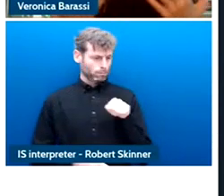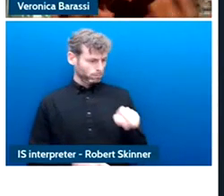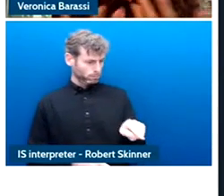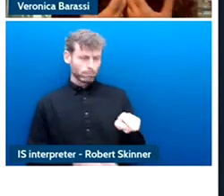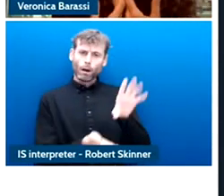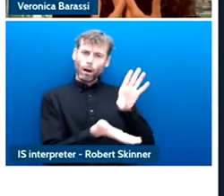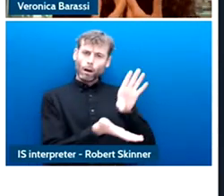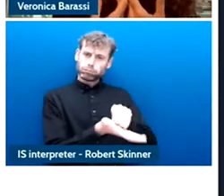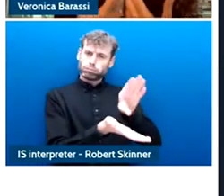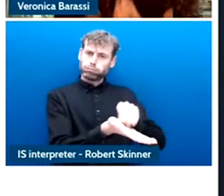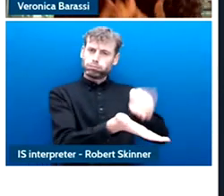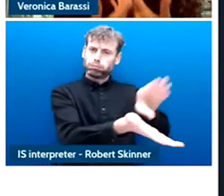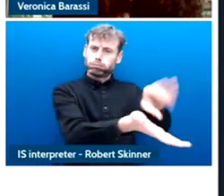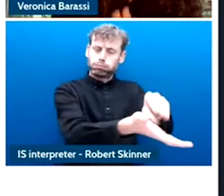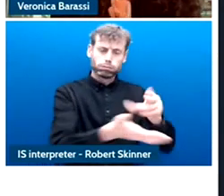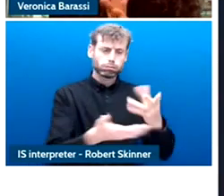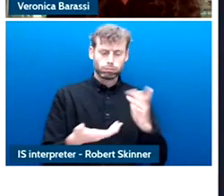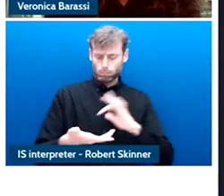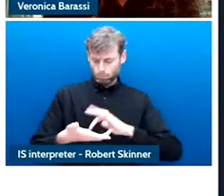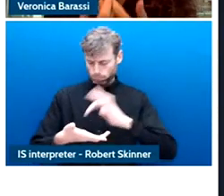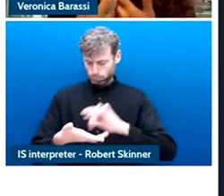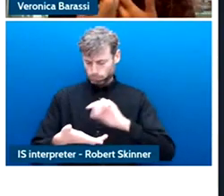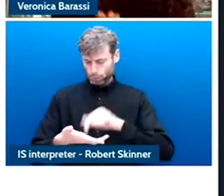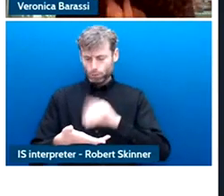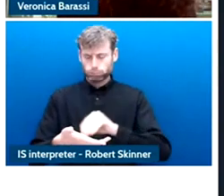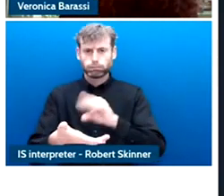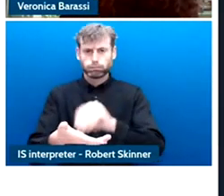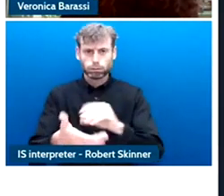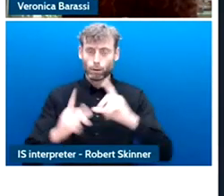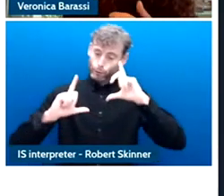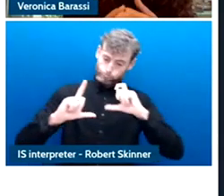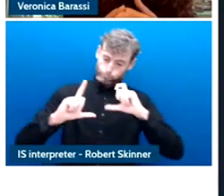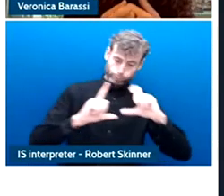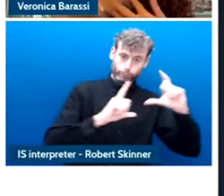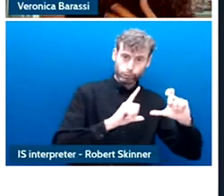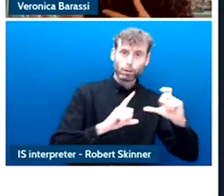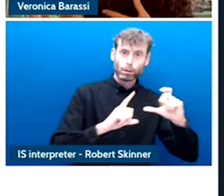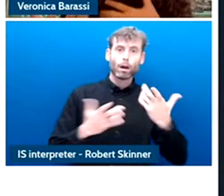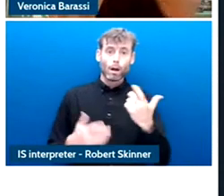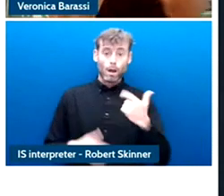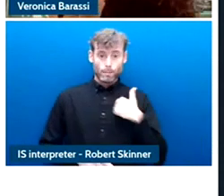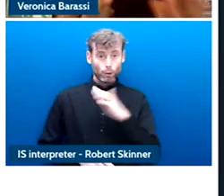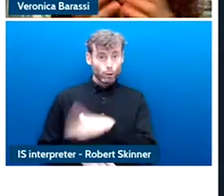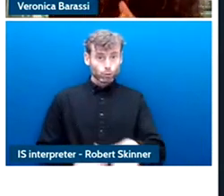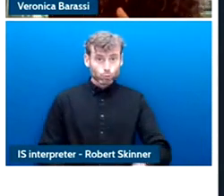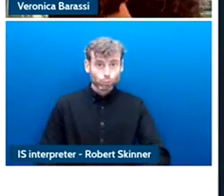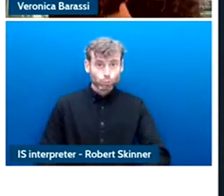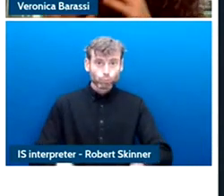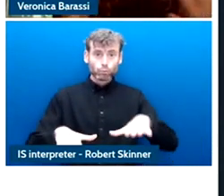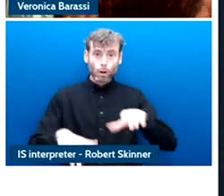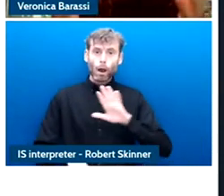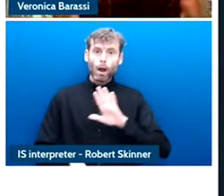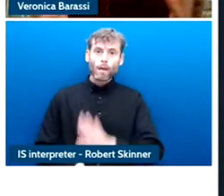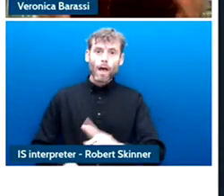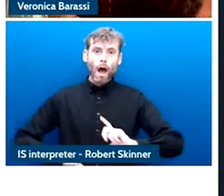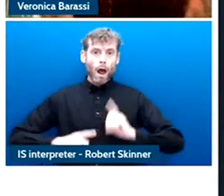as my own children were being data filed in both the U.K. and the U.S.